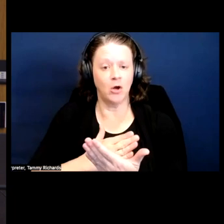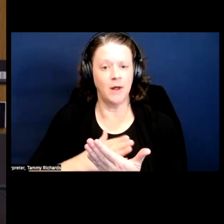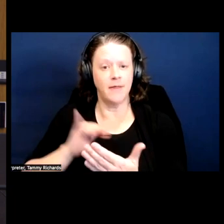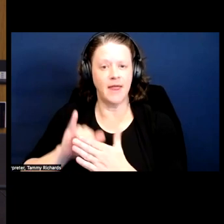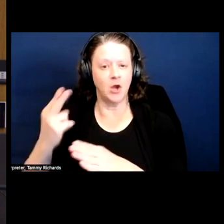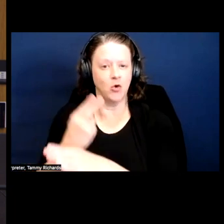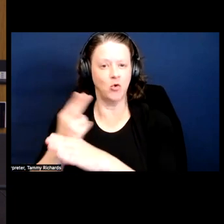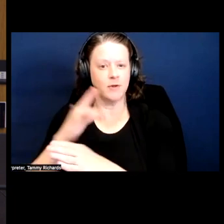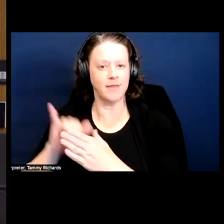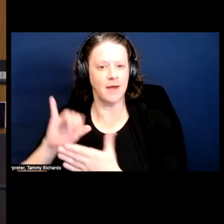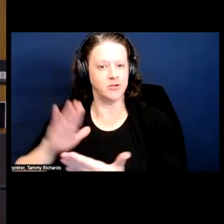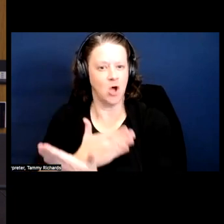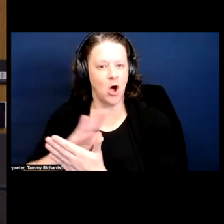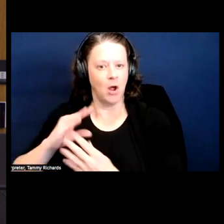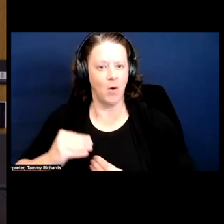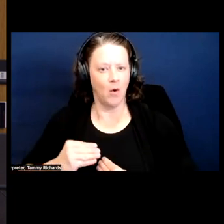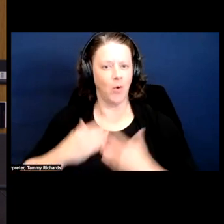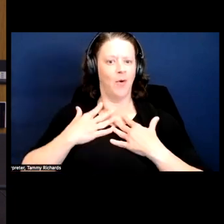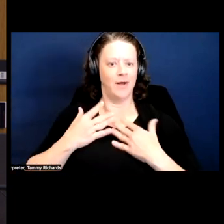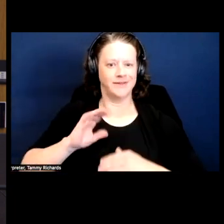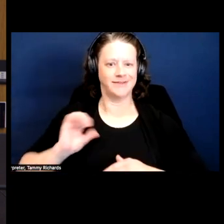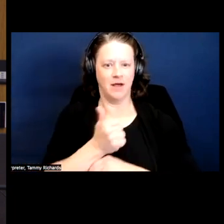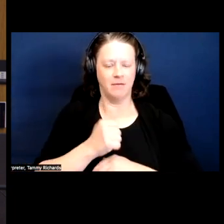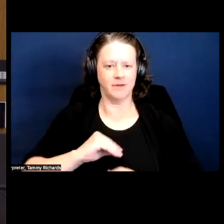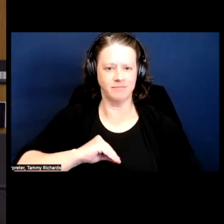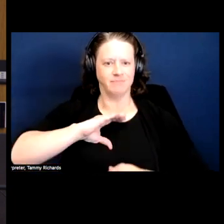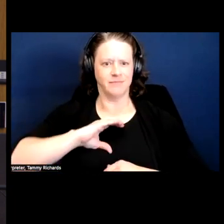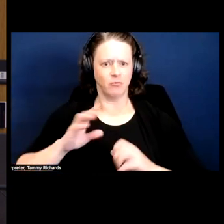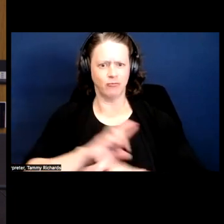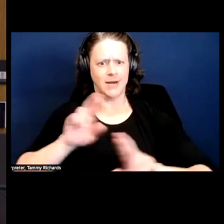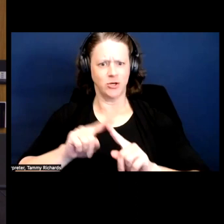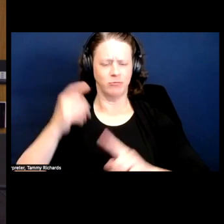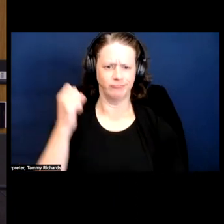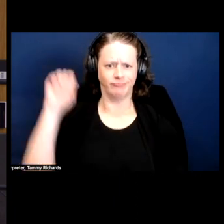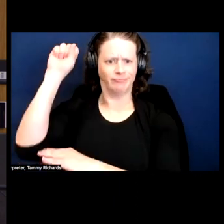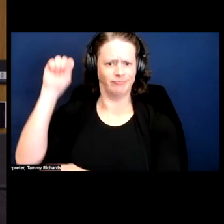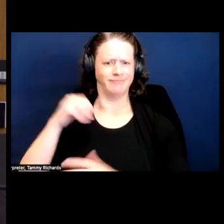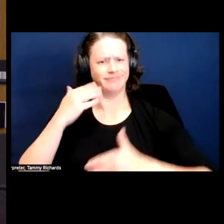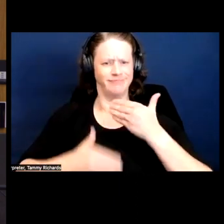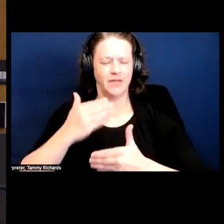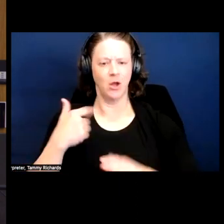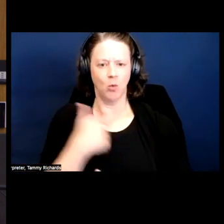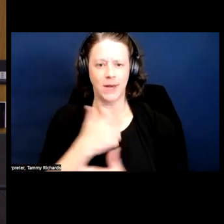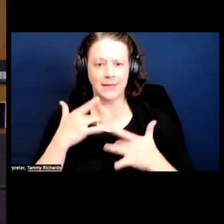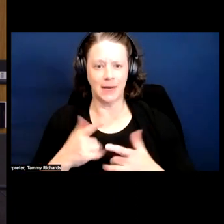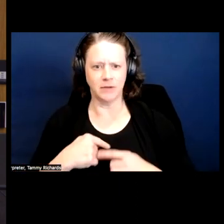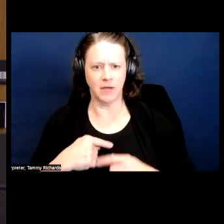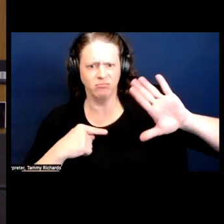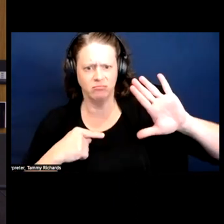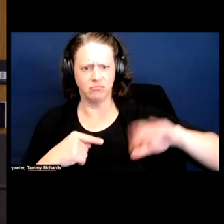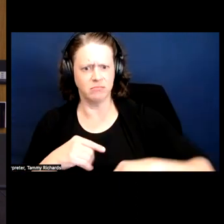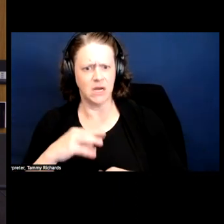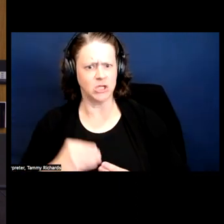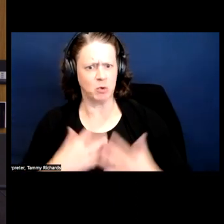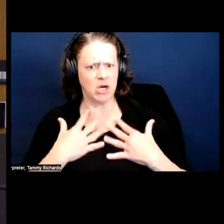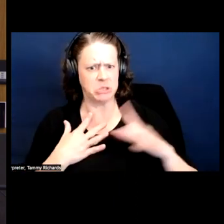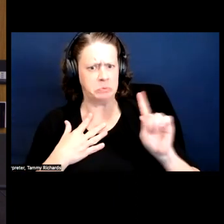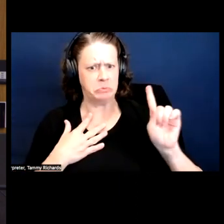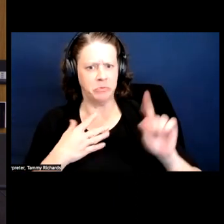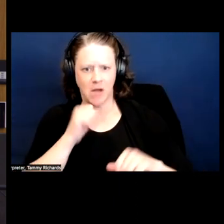And I know we have a knee jerk reaction to the term inspiration and the way it's used,